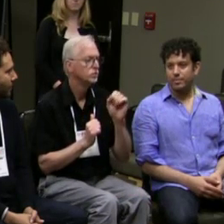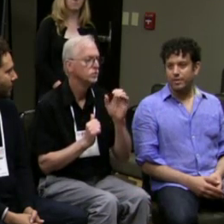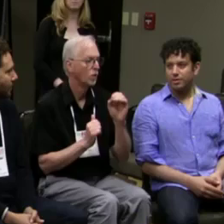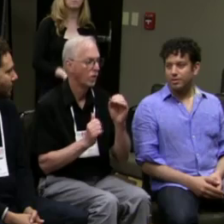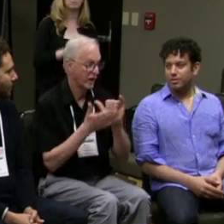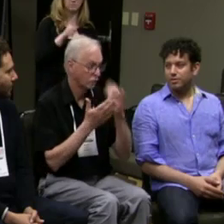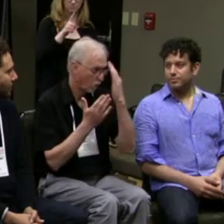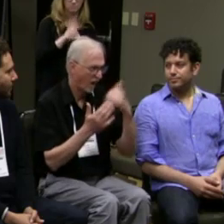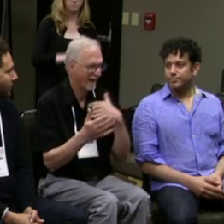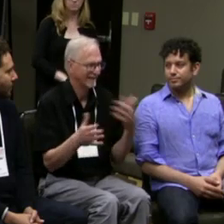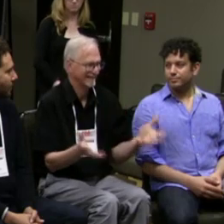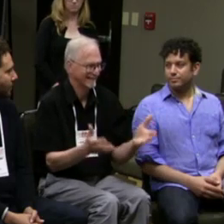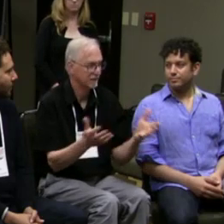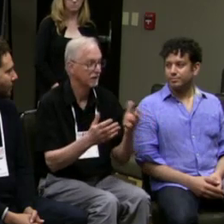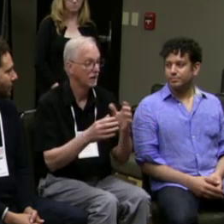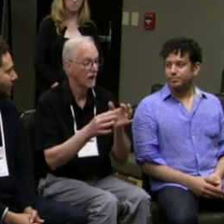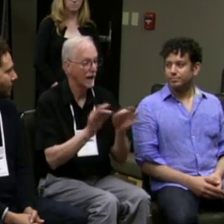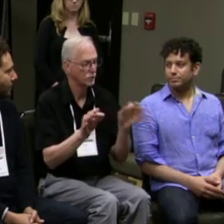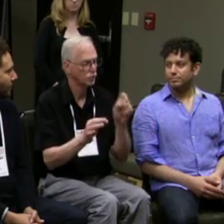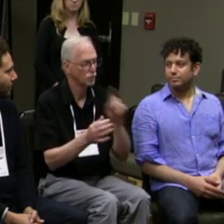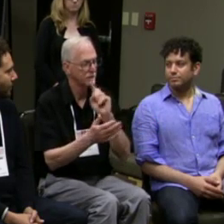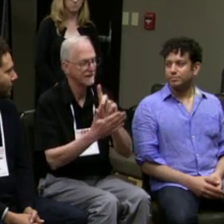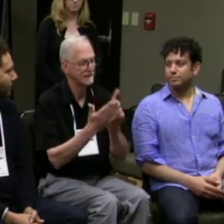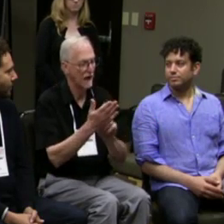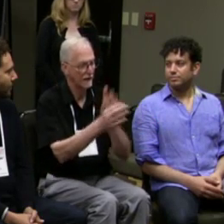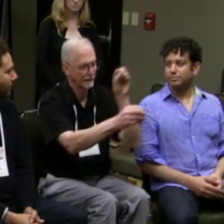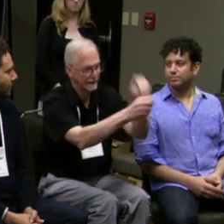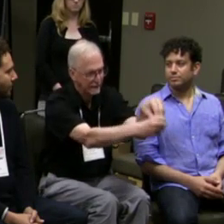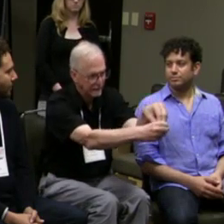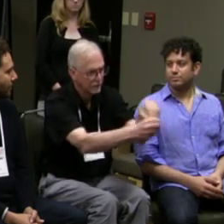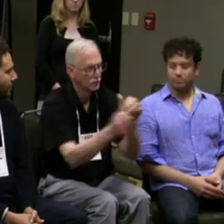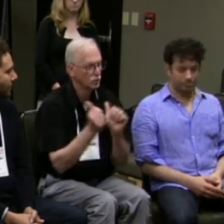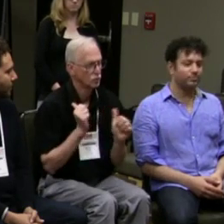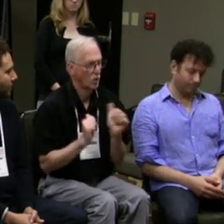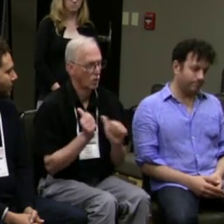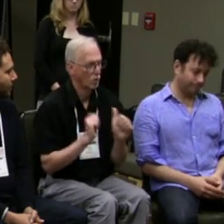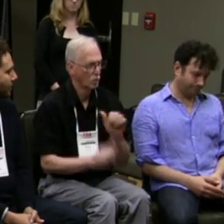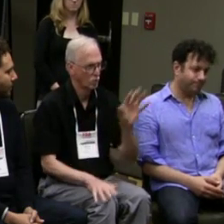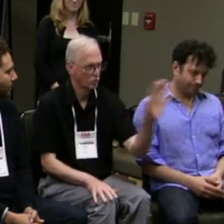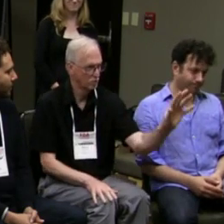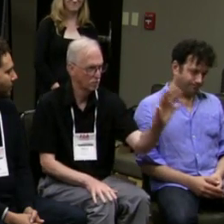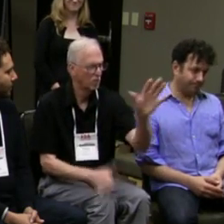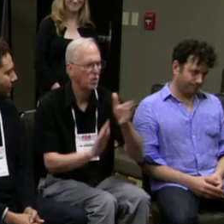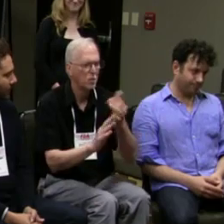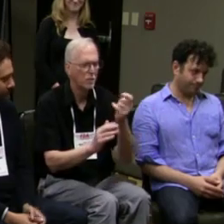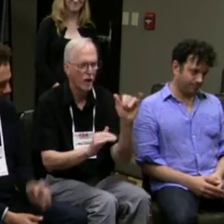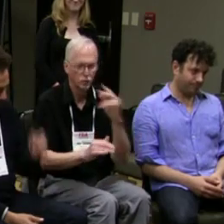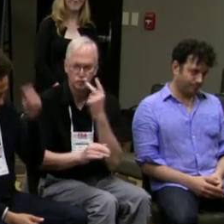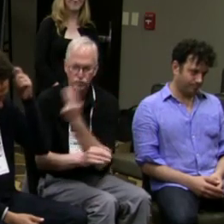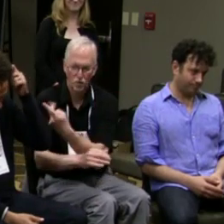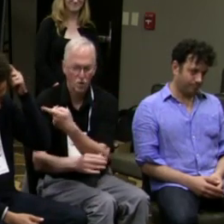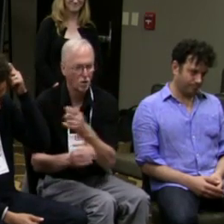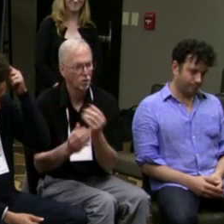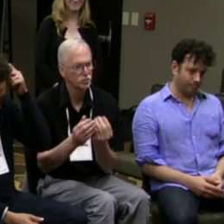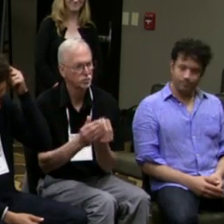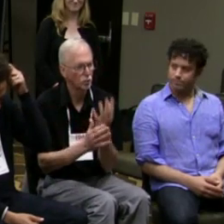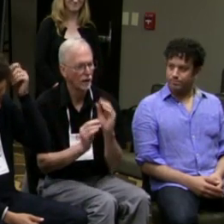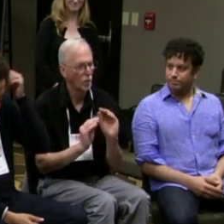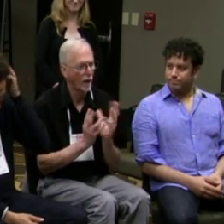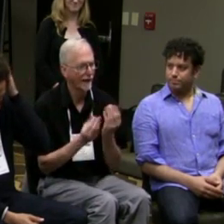they're missing the entire show, which is the point of the evening, and so it'd be great to have it designed in to the show,